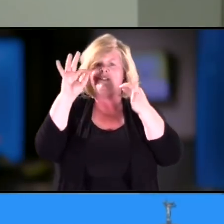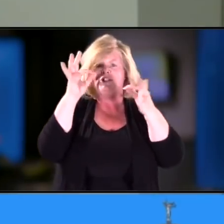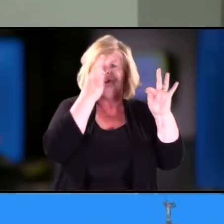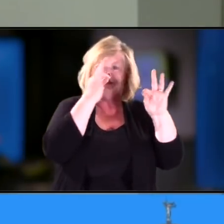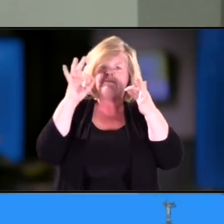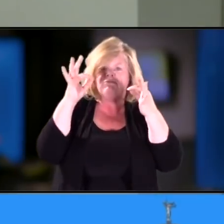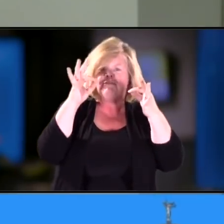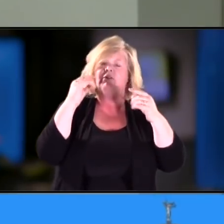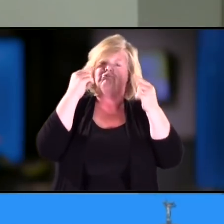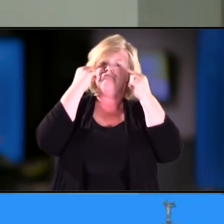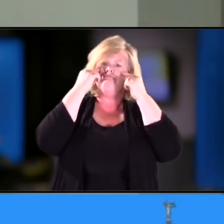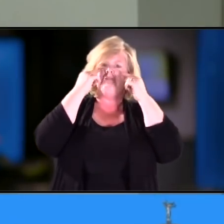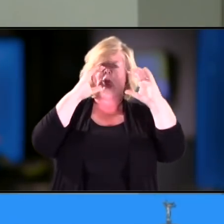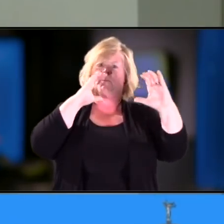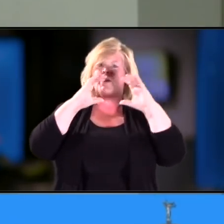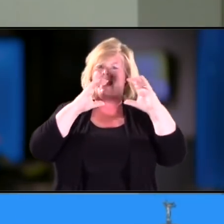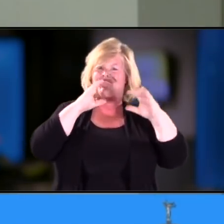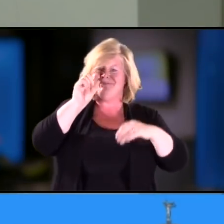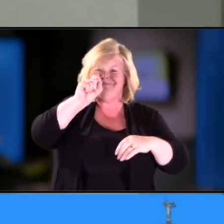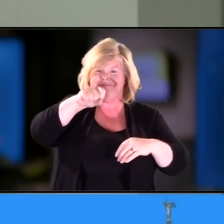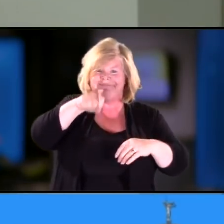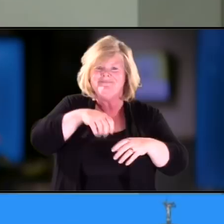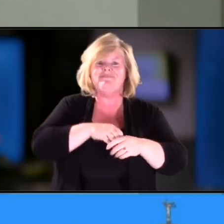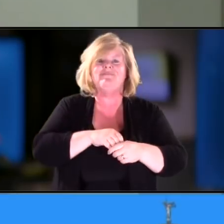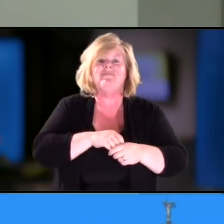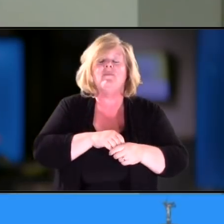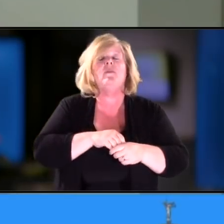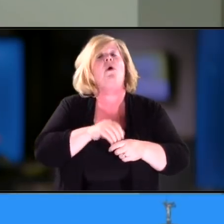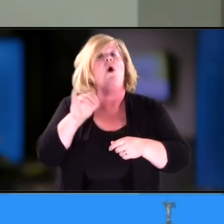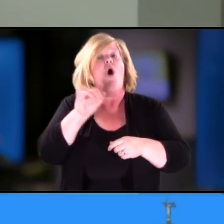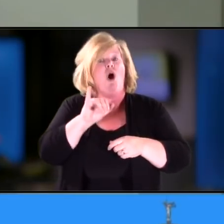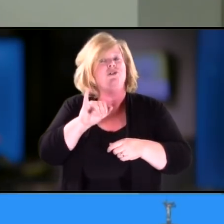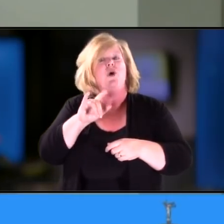That was all facilitated by the fact that we had a supportive hearing therapist.